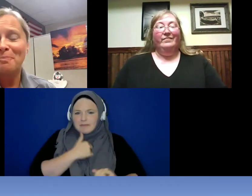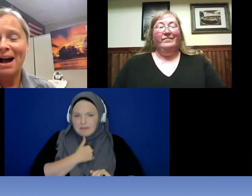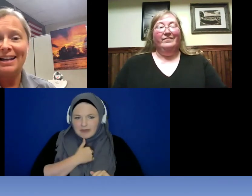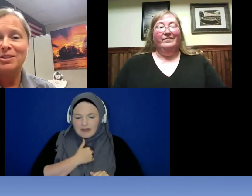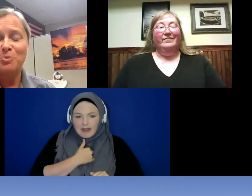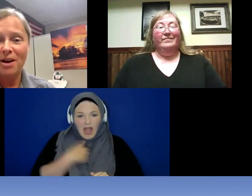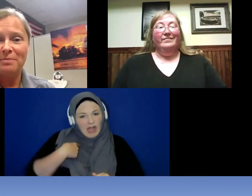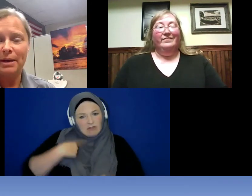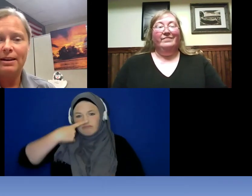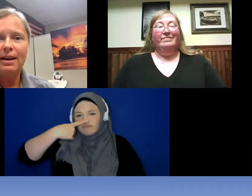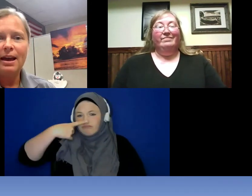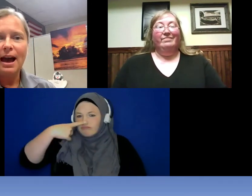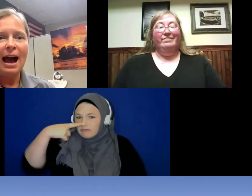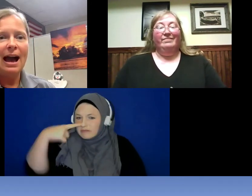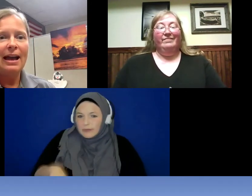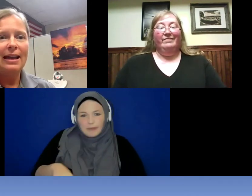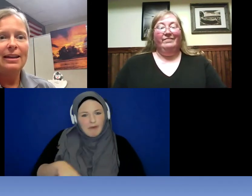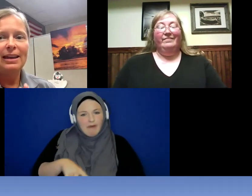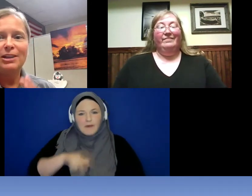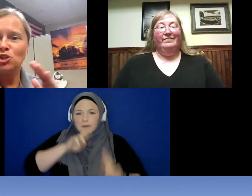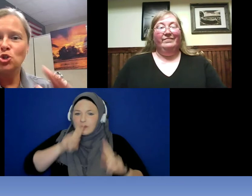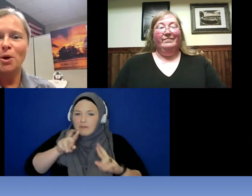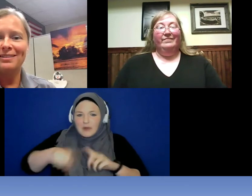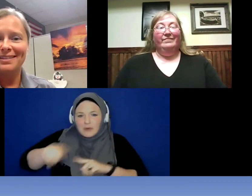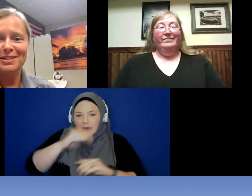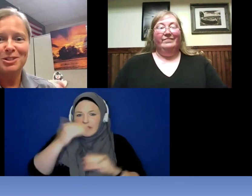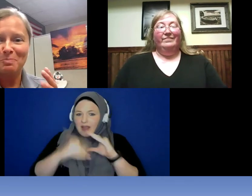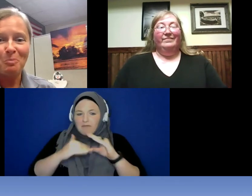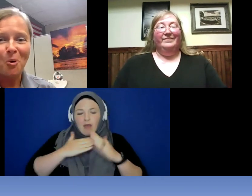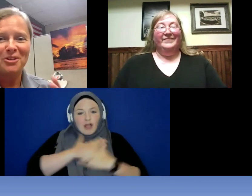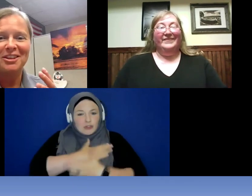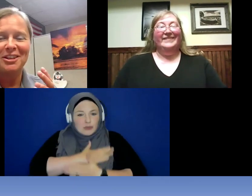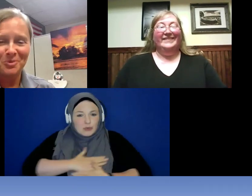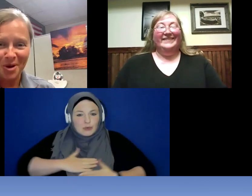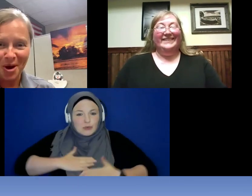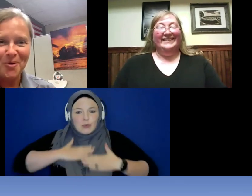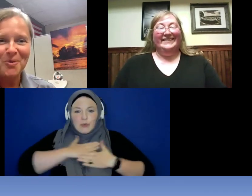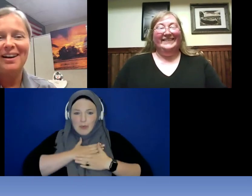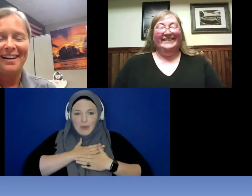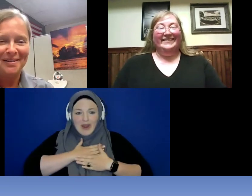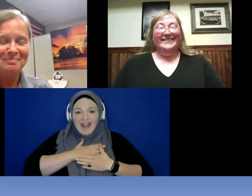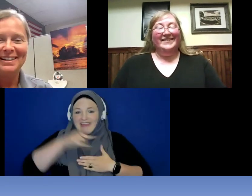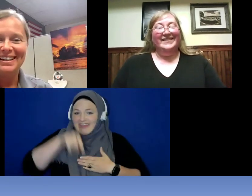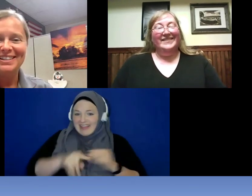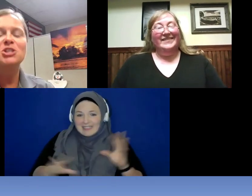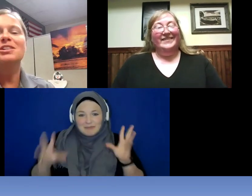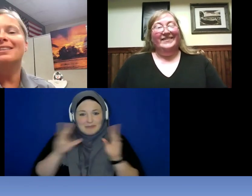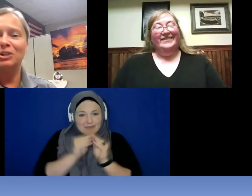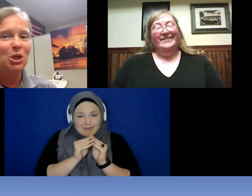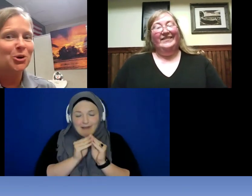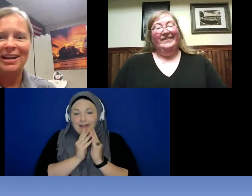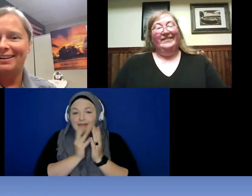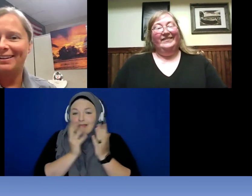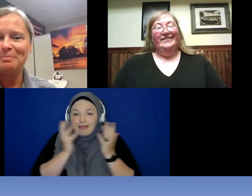mind one bit. I enjoyed this more than you know . Just learning